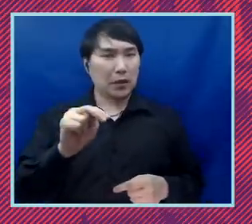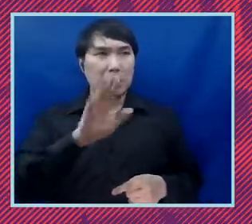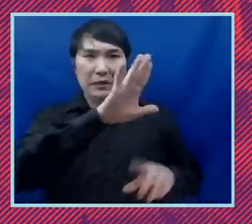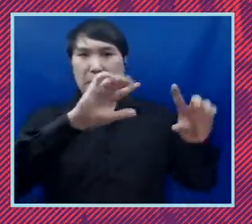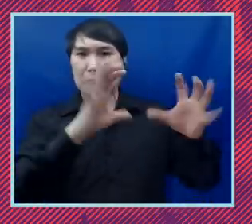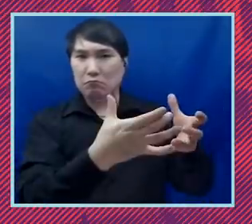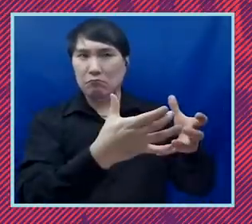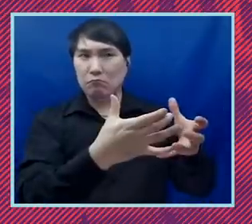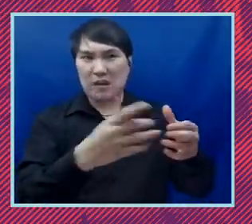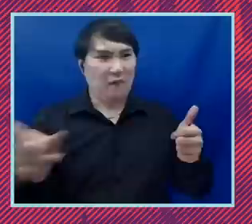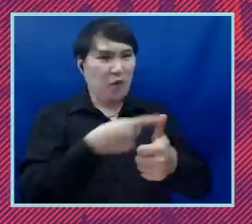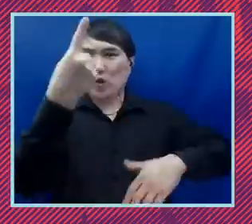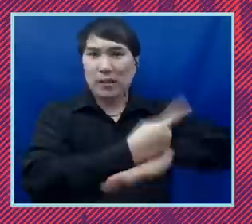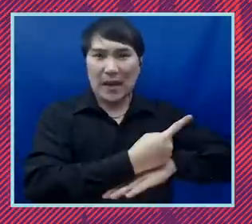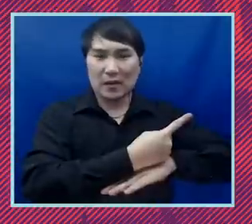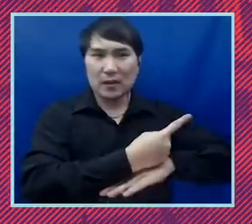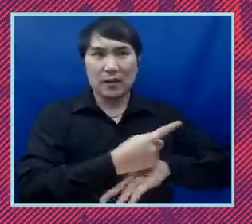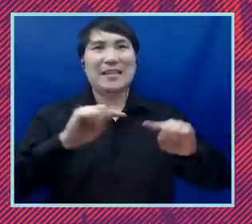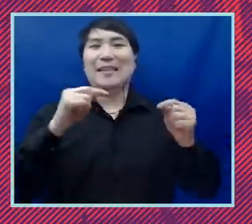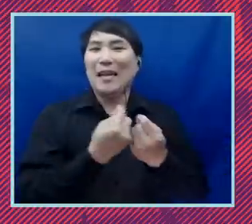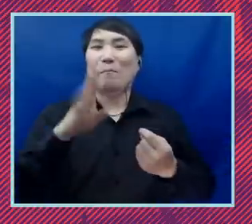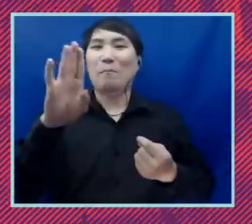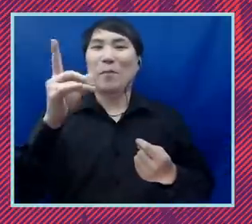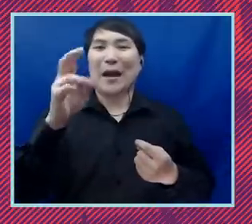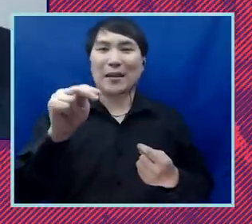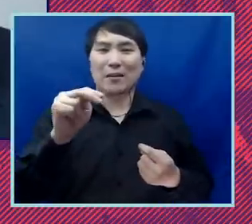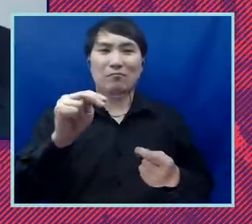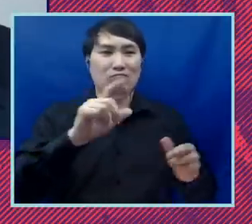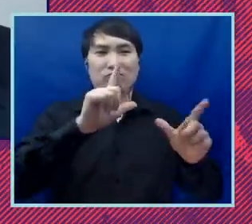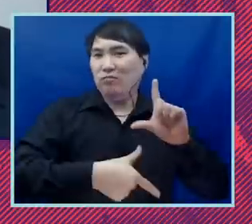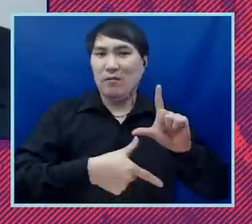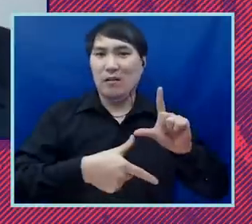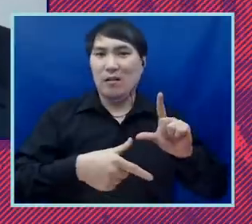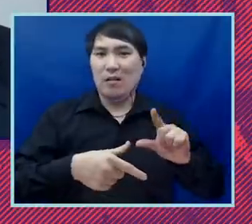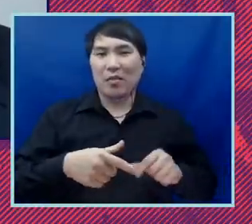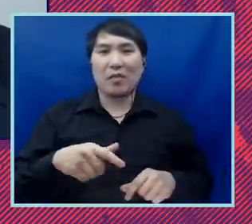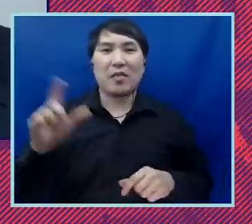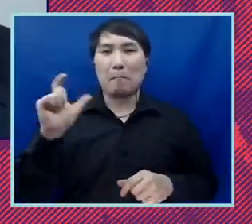Day one, Team Biden rescinded the Muslim ban. That was a big win. We as an institution